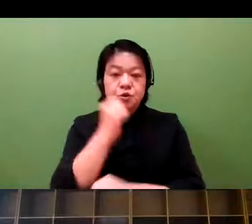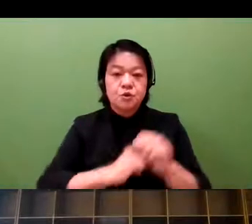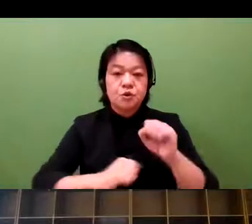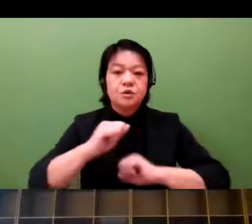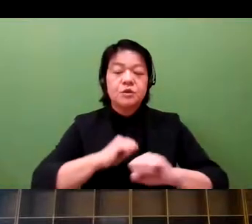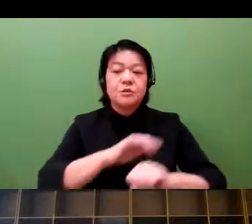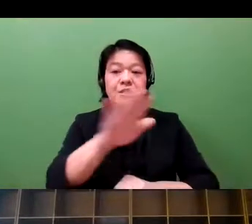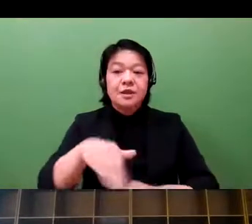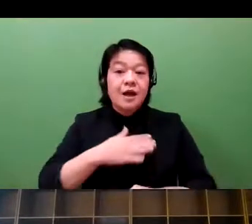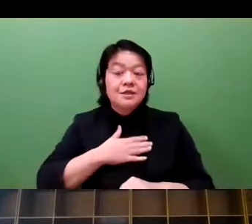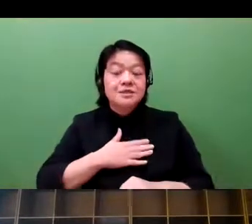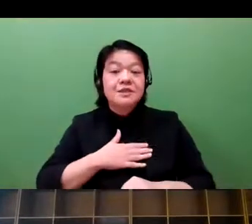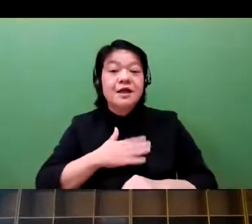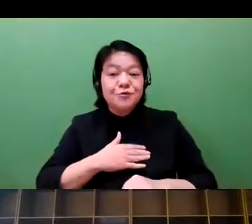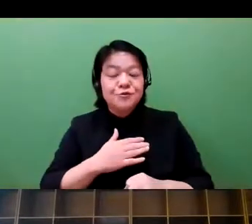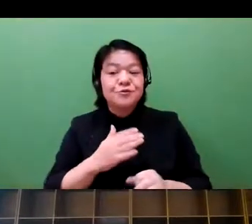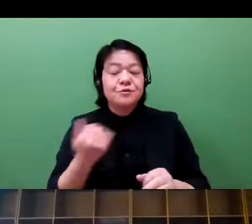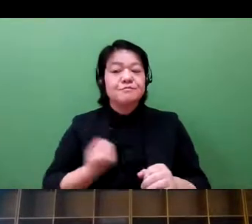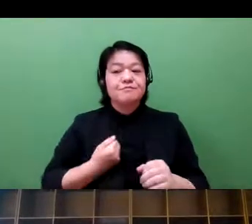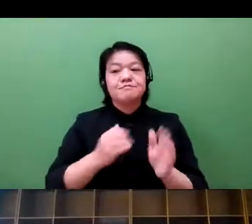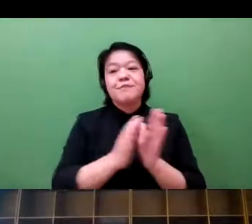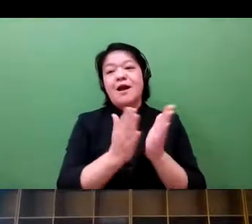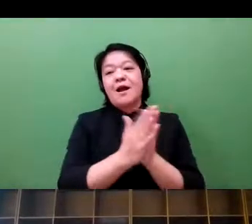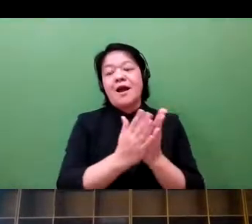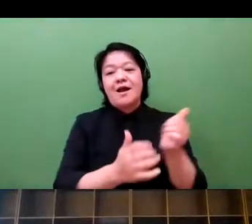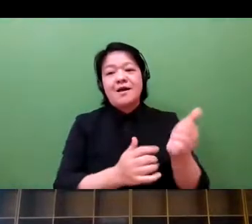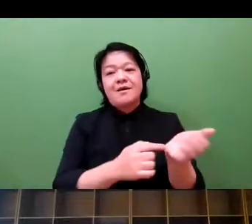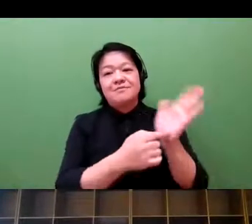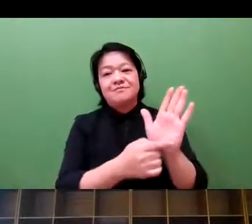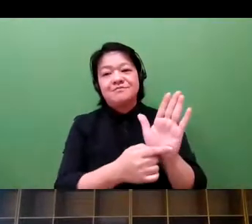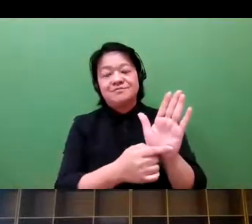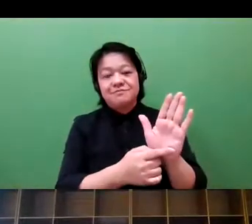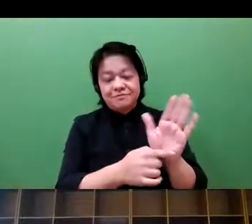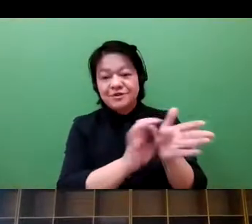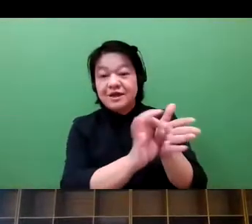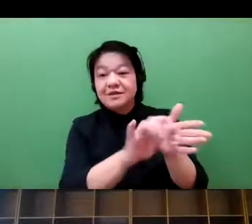Inc. This is a well-known animation character.